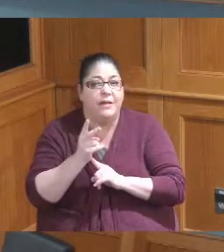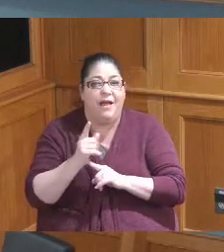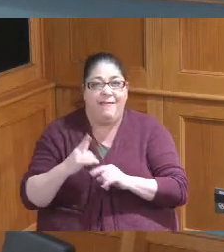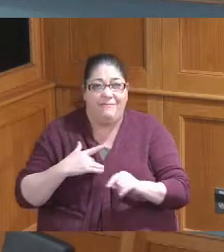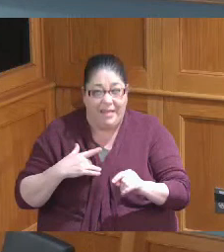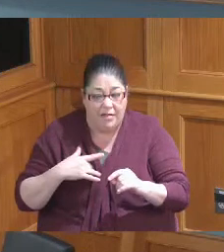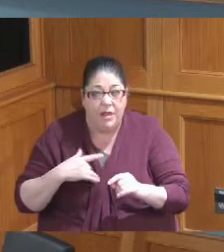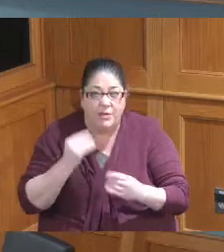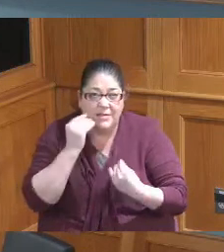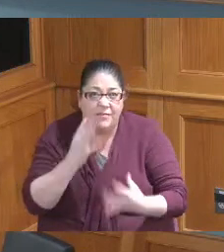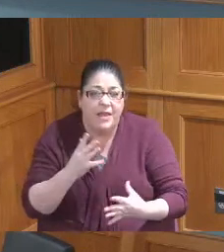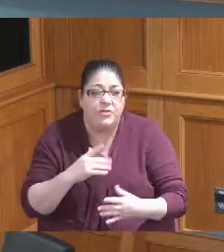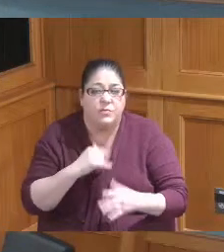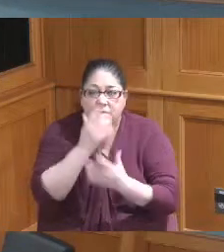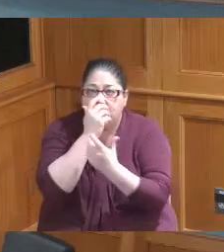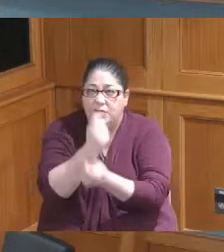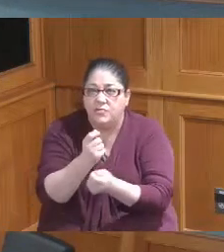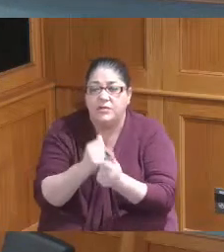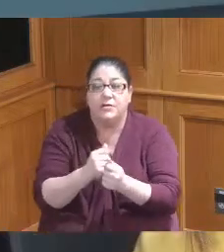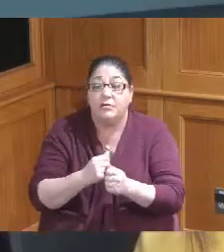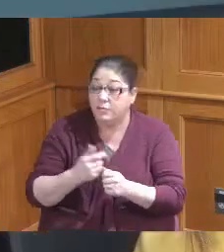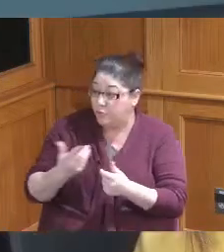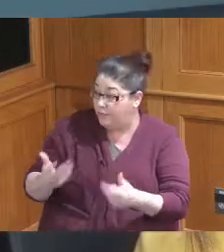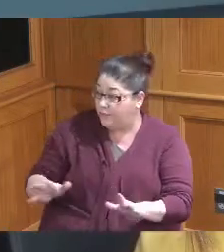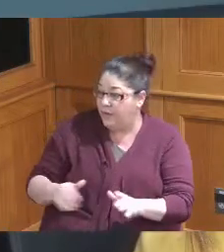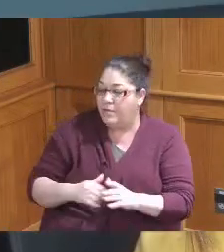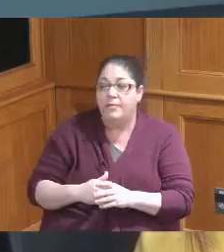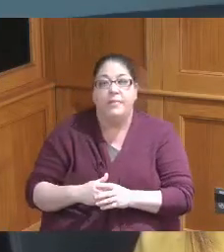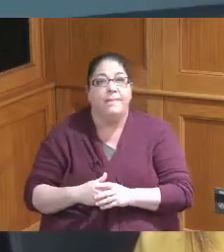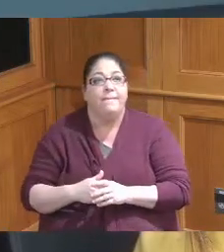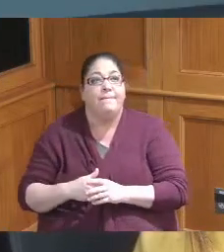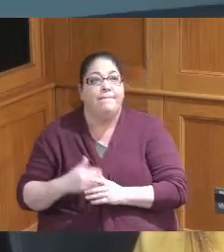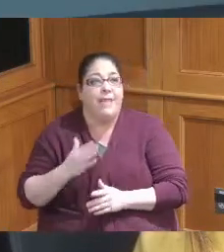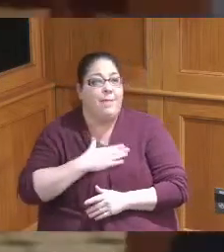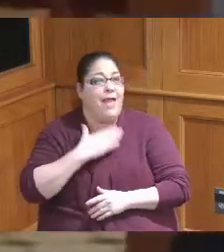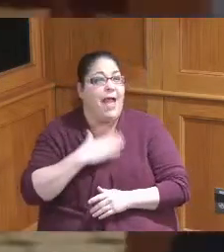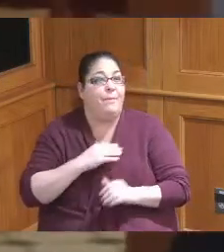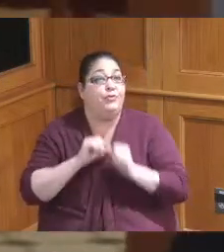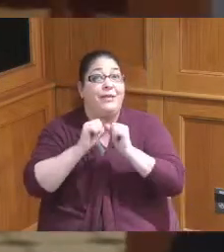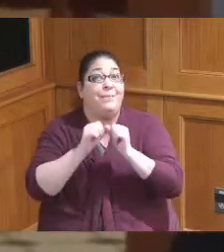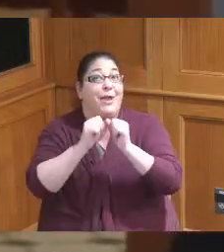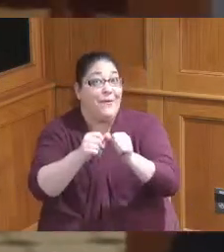information was just so interesting were you done well I'm happy to keep going because we don't want